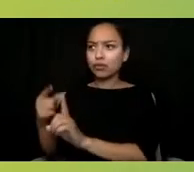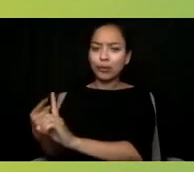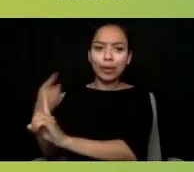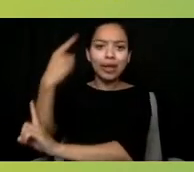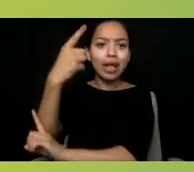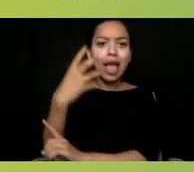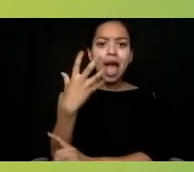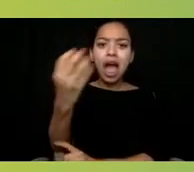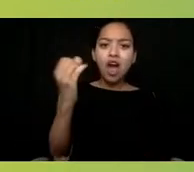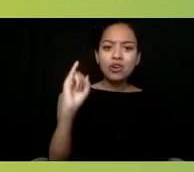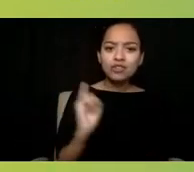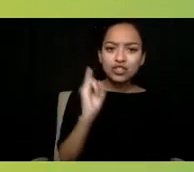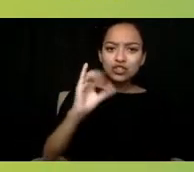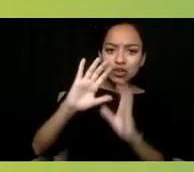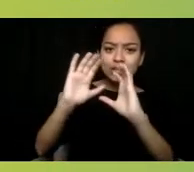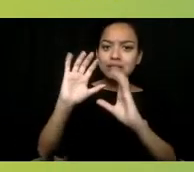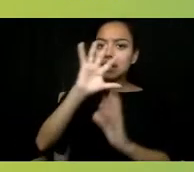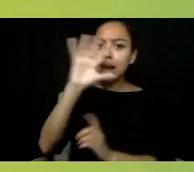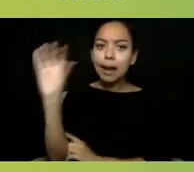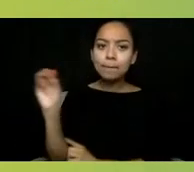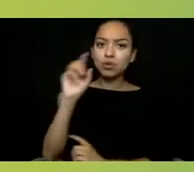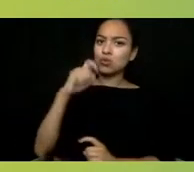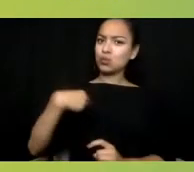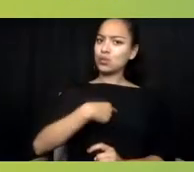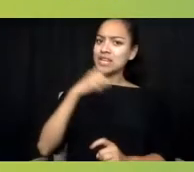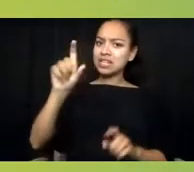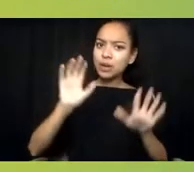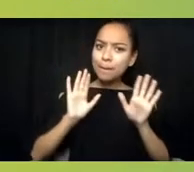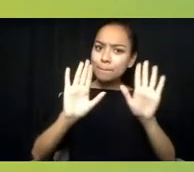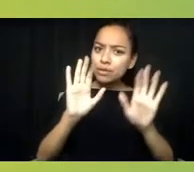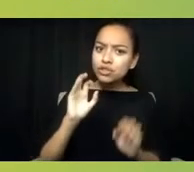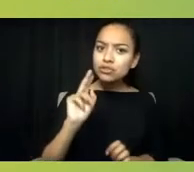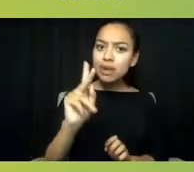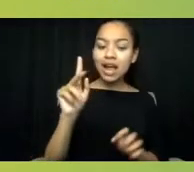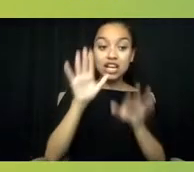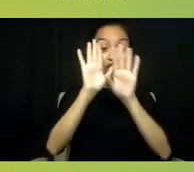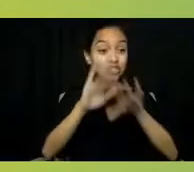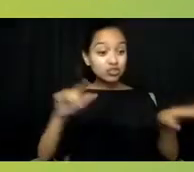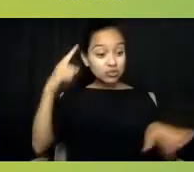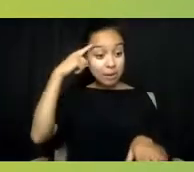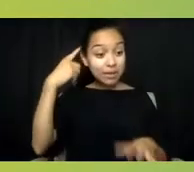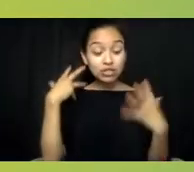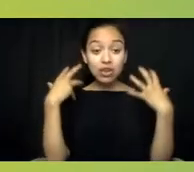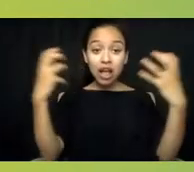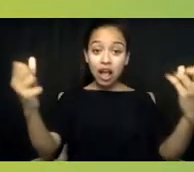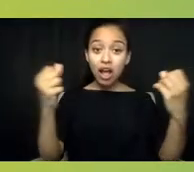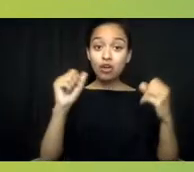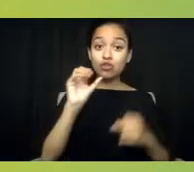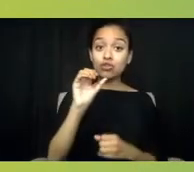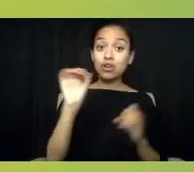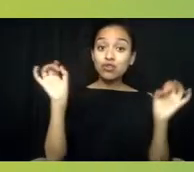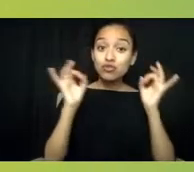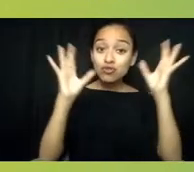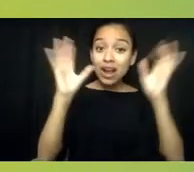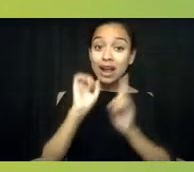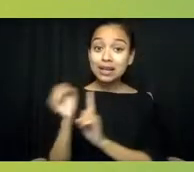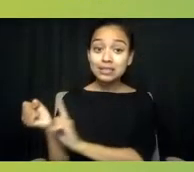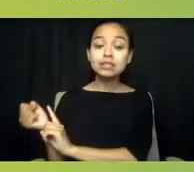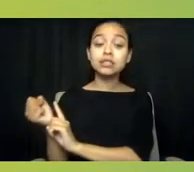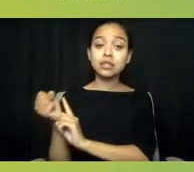In a children's mental health crisis, for our health insurers, you know, Beacon being the exception, and others, like I said,